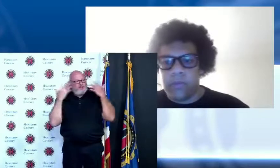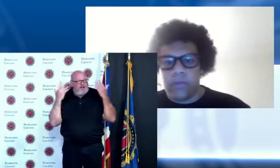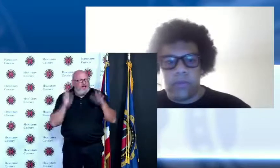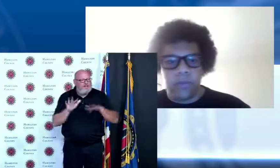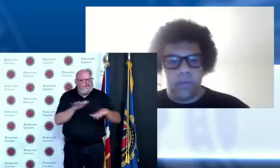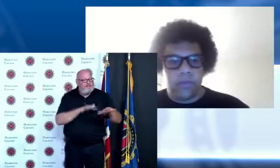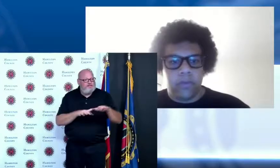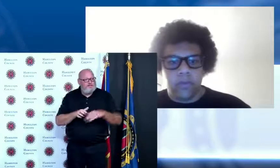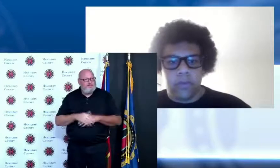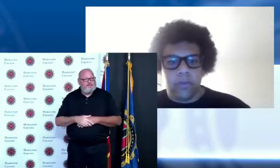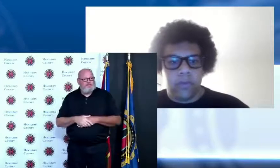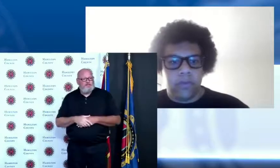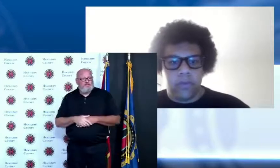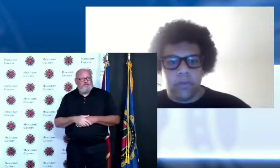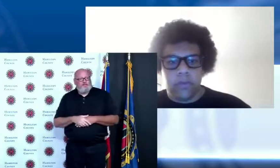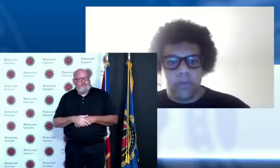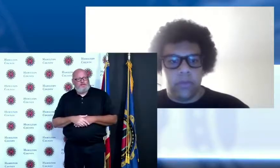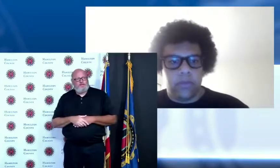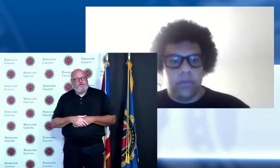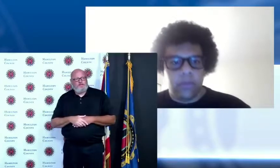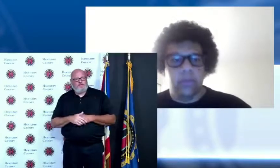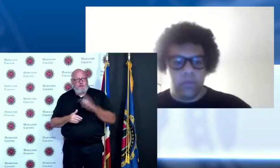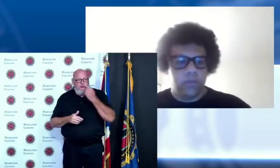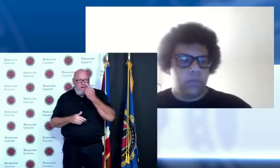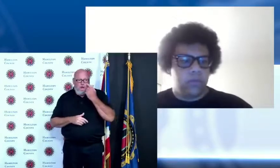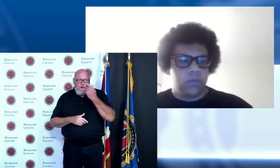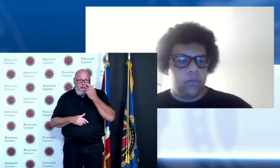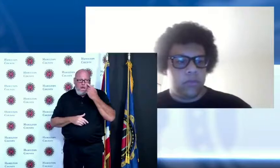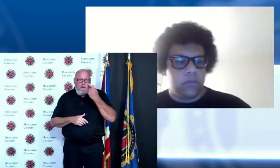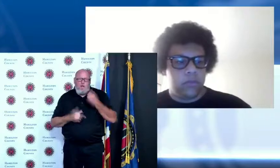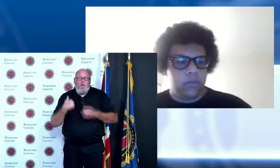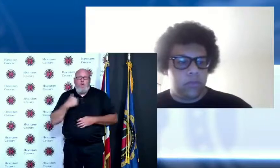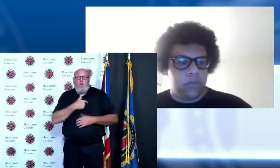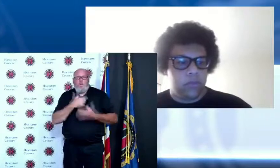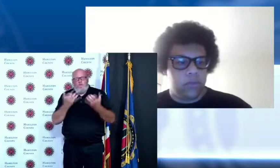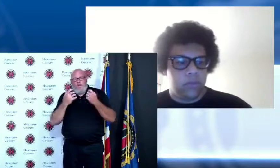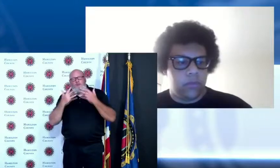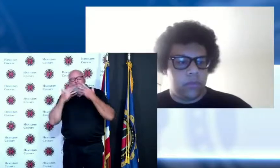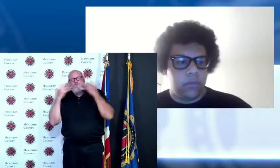that's what we're we're seeing in the community so it's just it's been a super interesting time